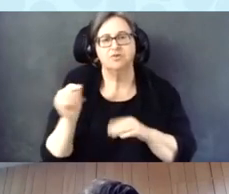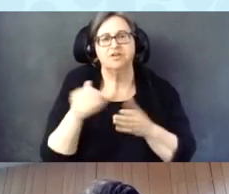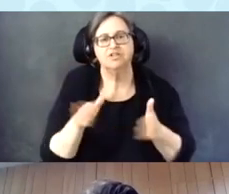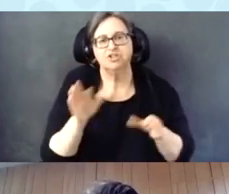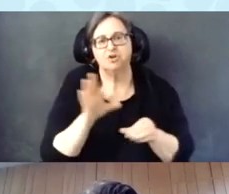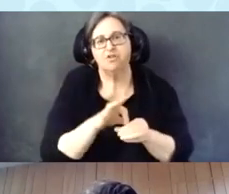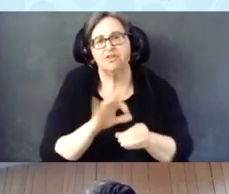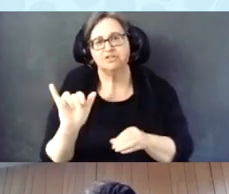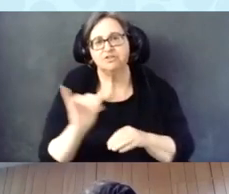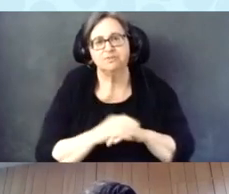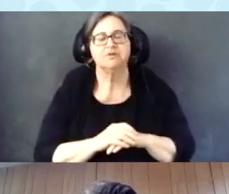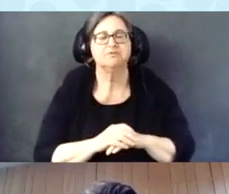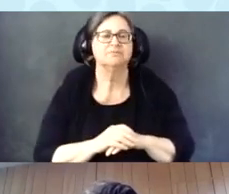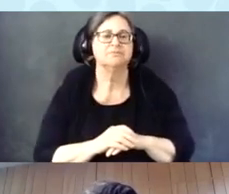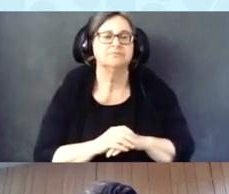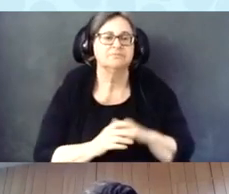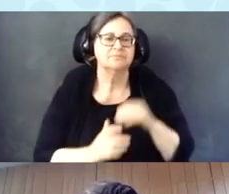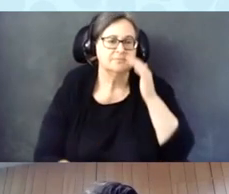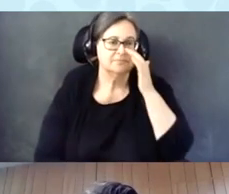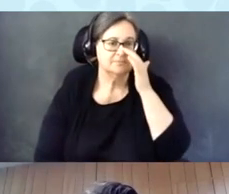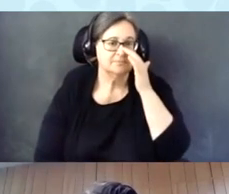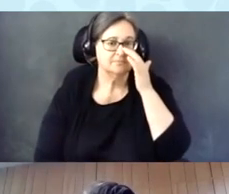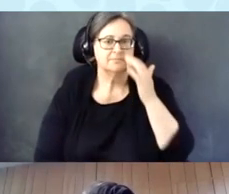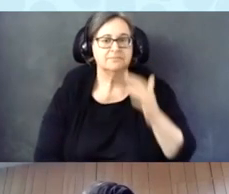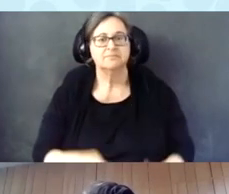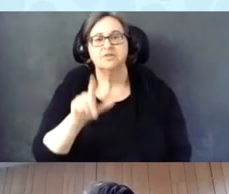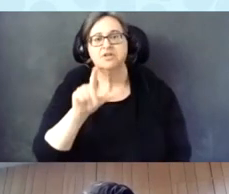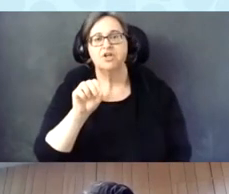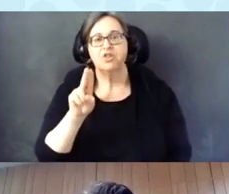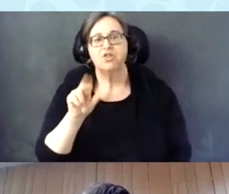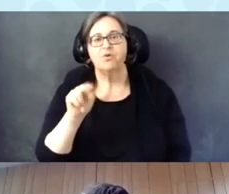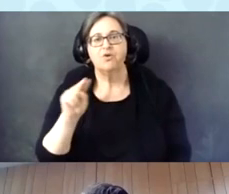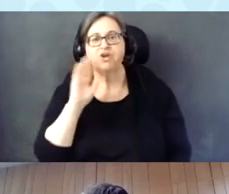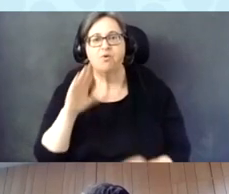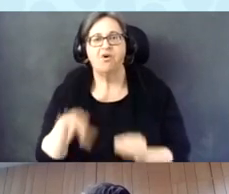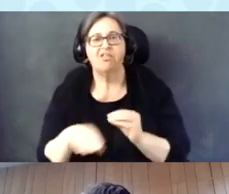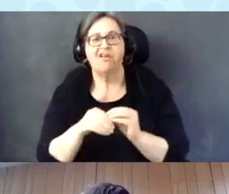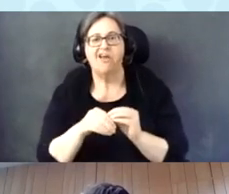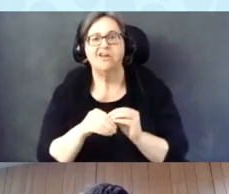I'll just throw in little bit more background about those surveys.